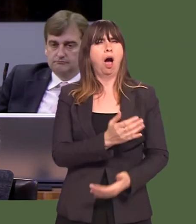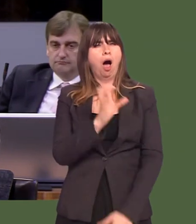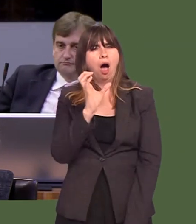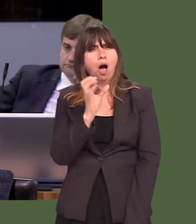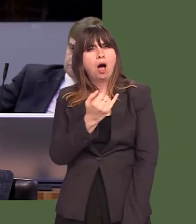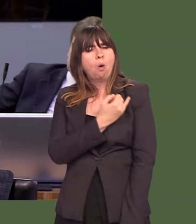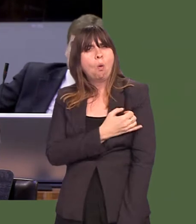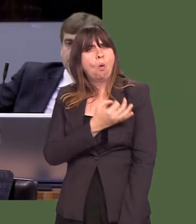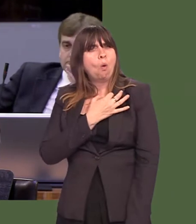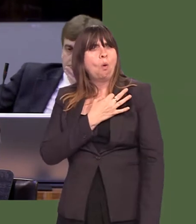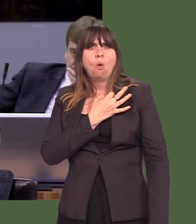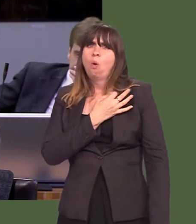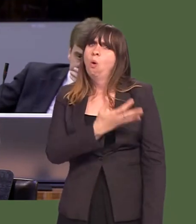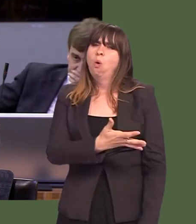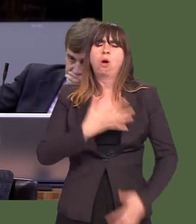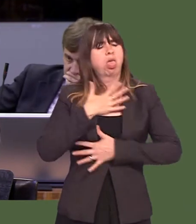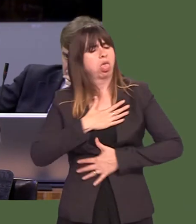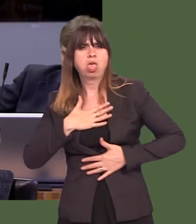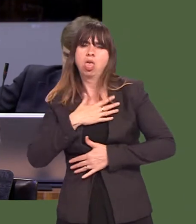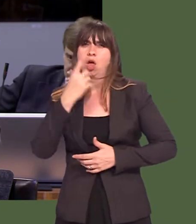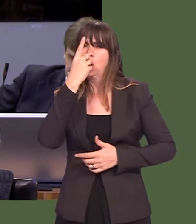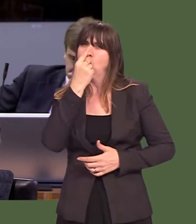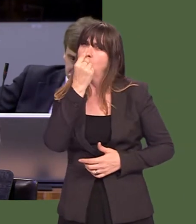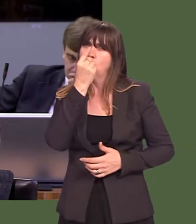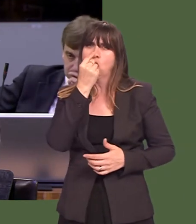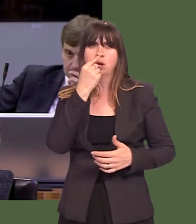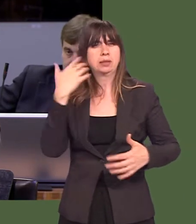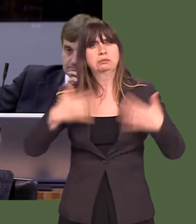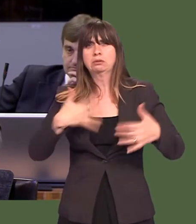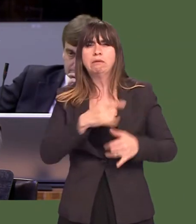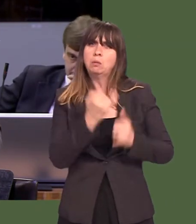It is putting vulnerable people in a position where they could be exploited.